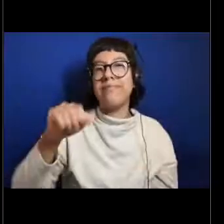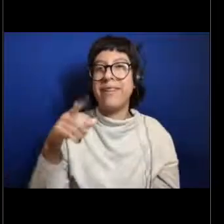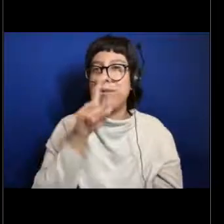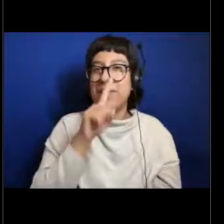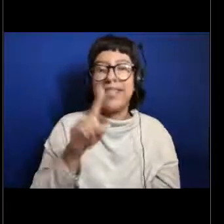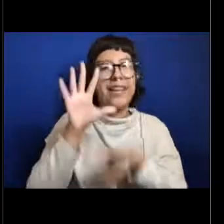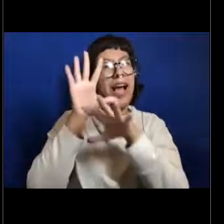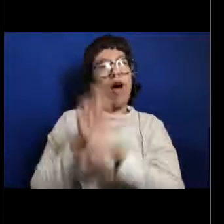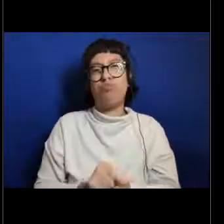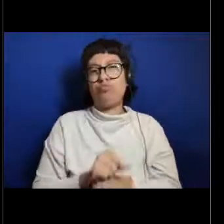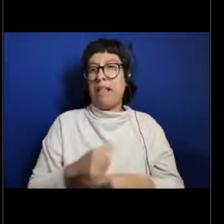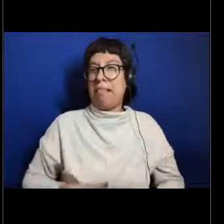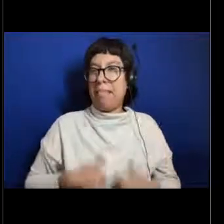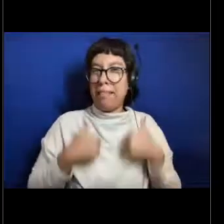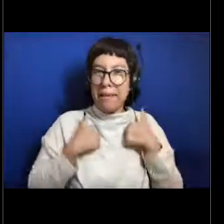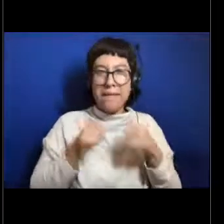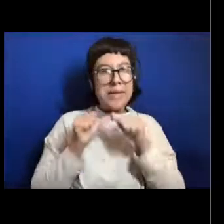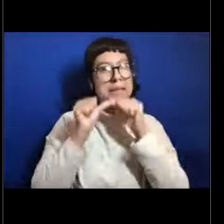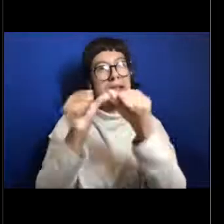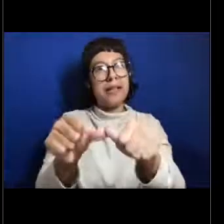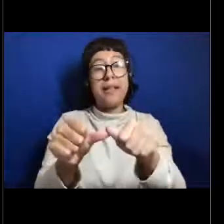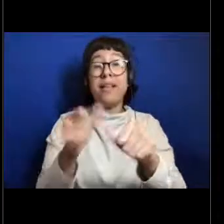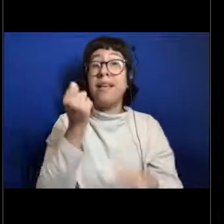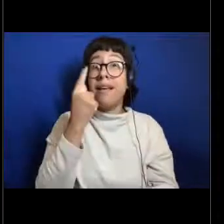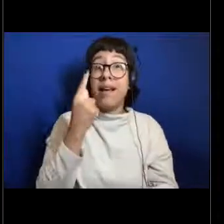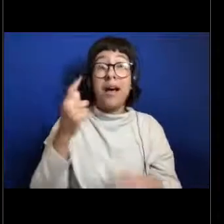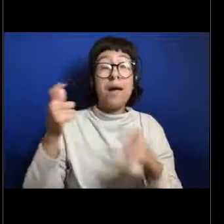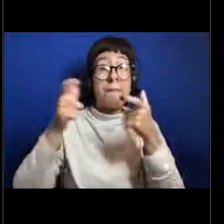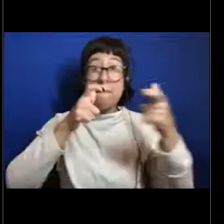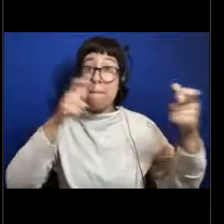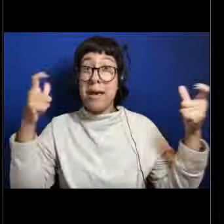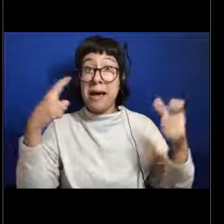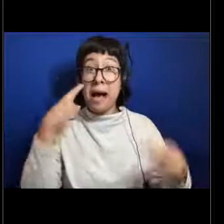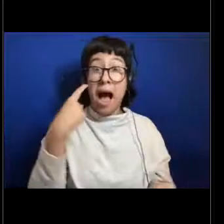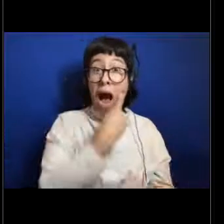in this environment, they have these big eyes, so they can see prey coming